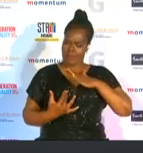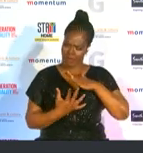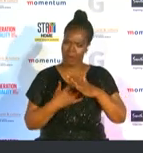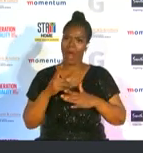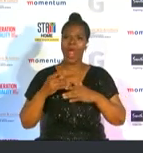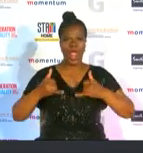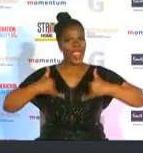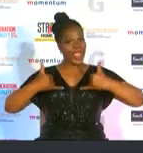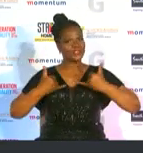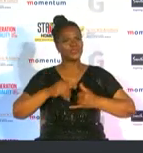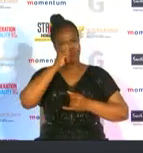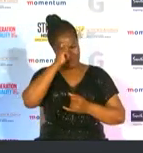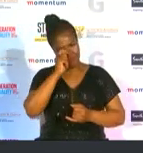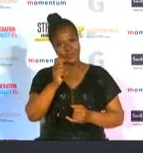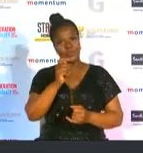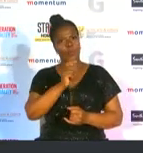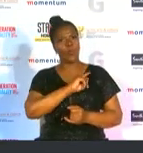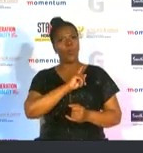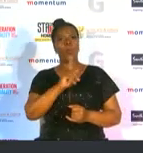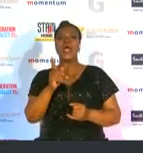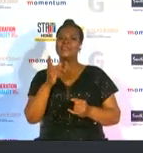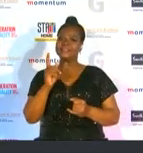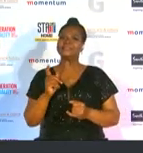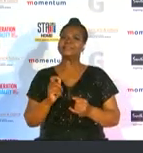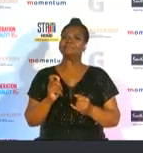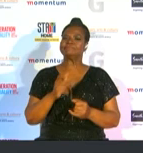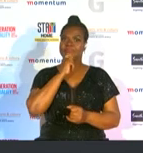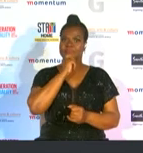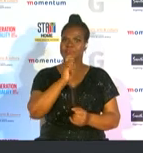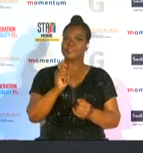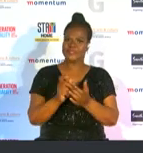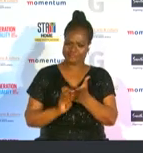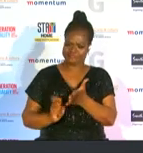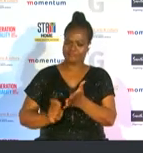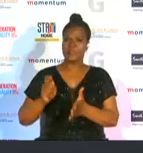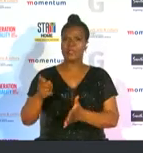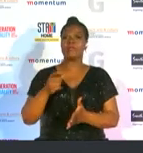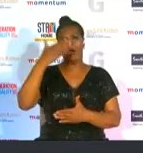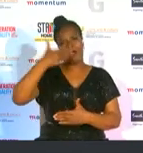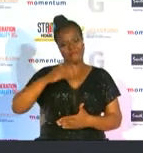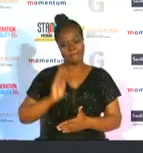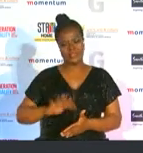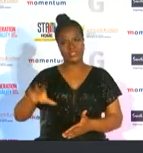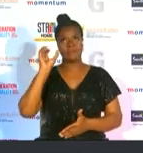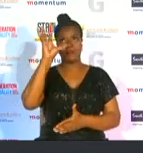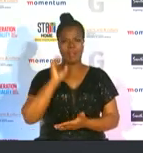recognition as the most trusted scribe in african basketball